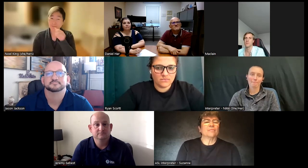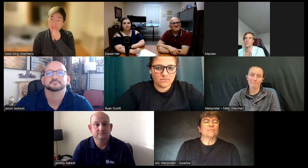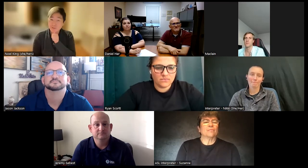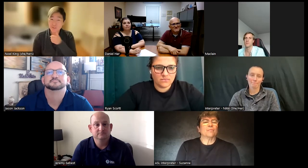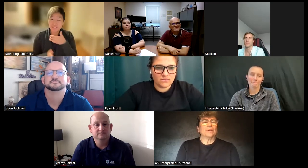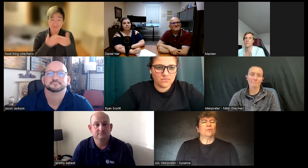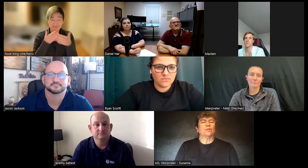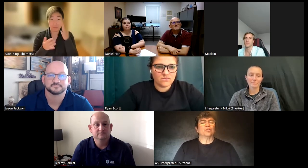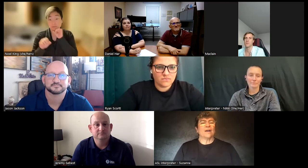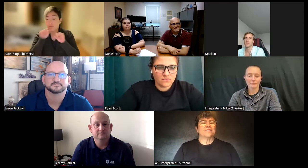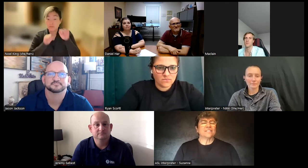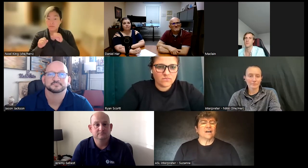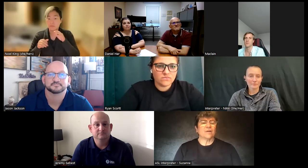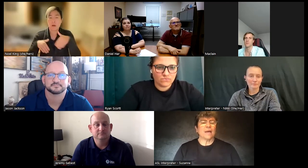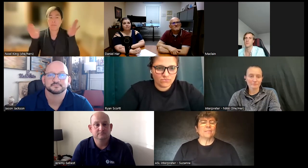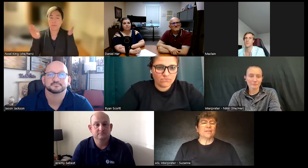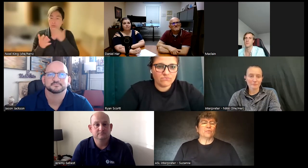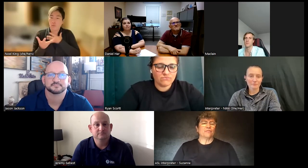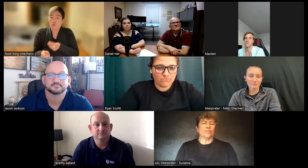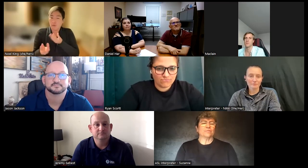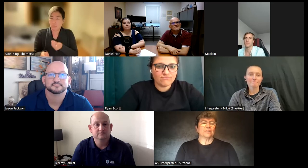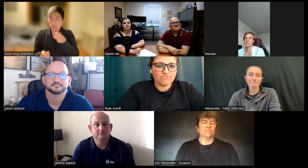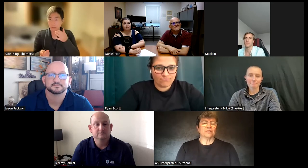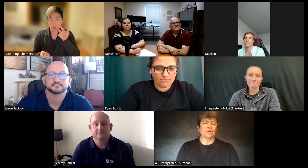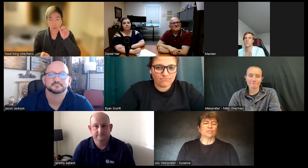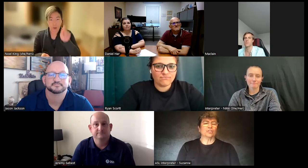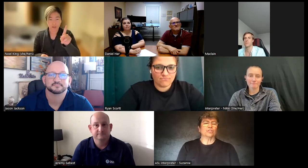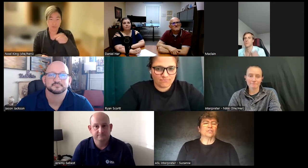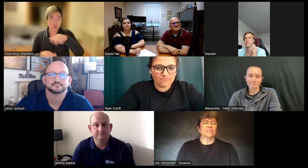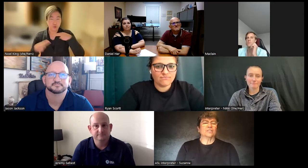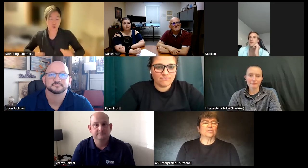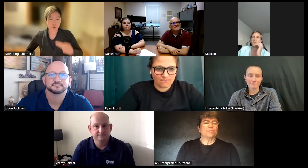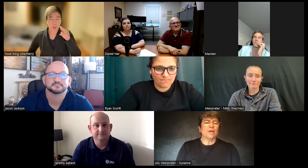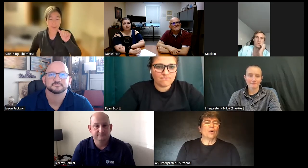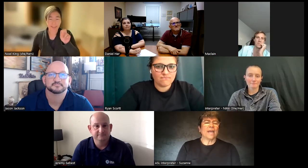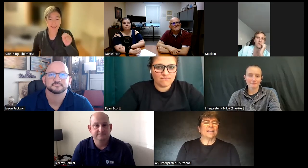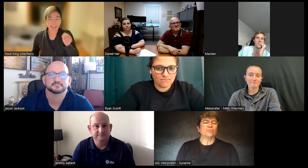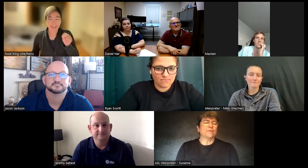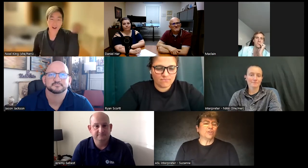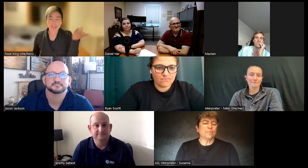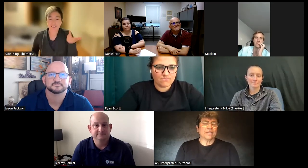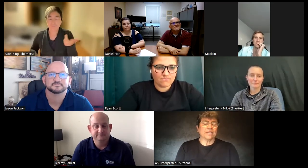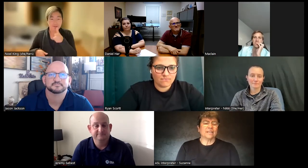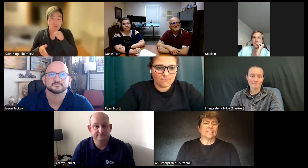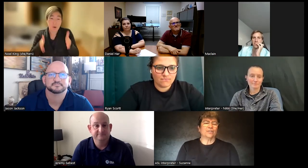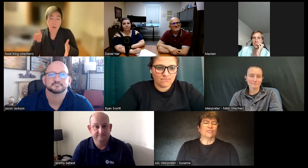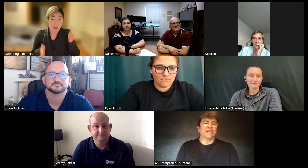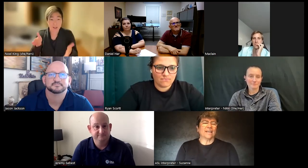um people to have empathy for themselves or to to be okay to be human you forget